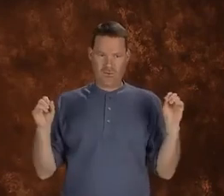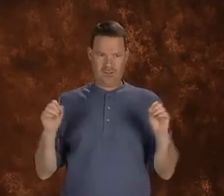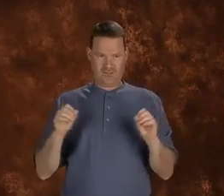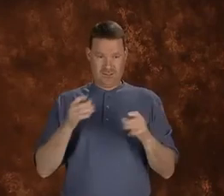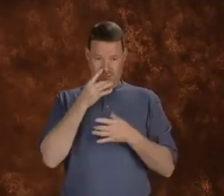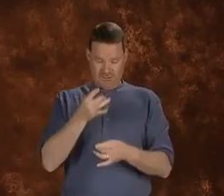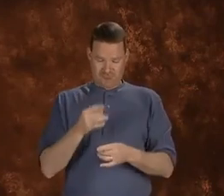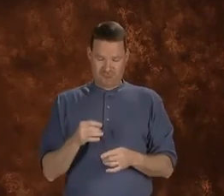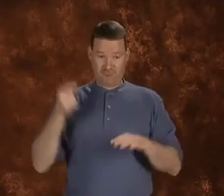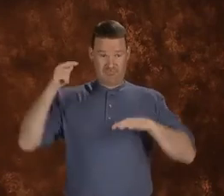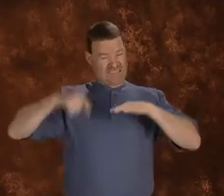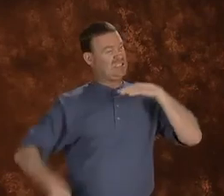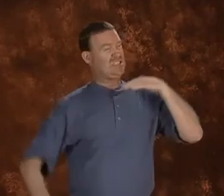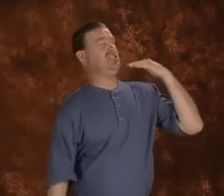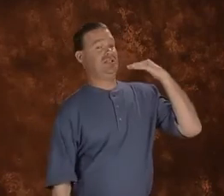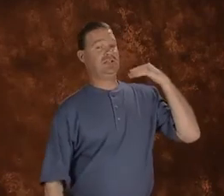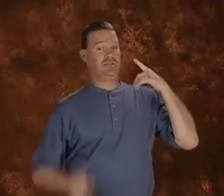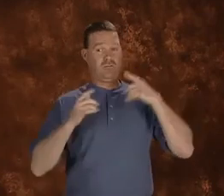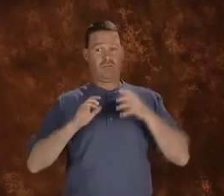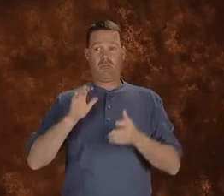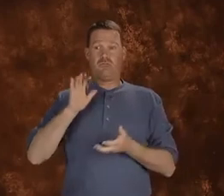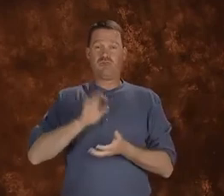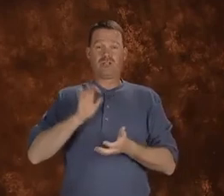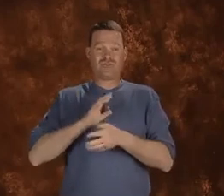Whales can go 195 feet down in the ocean.